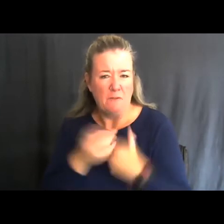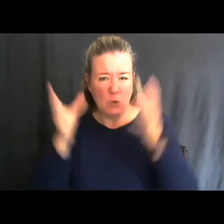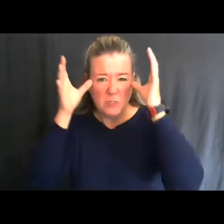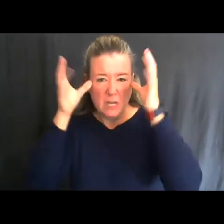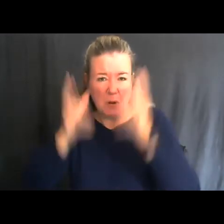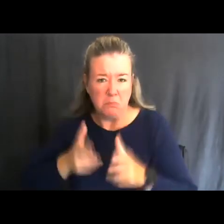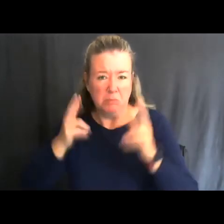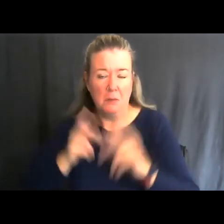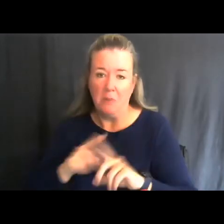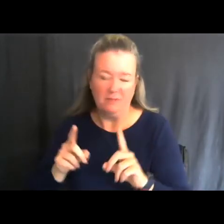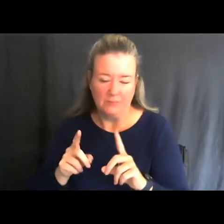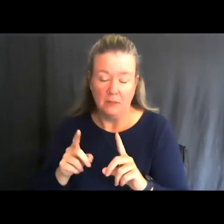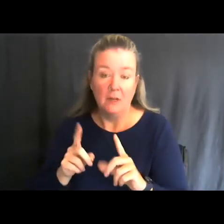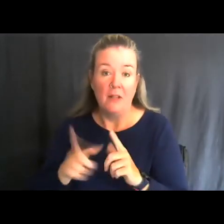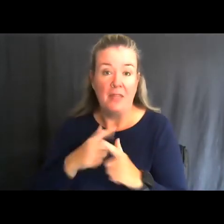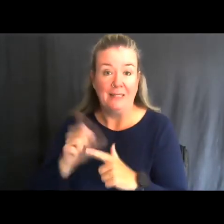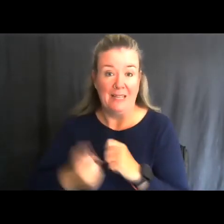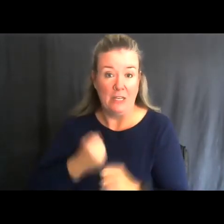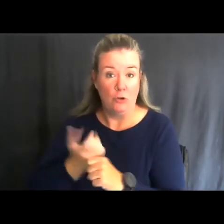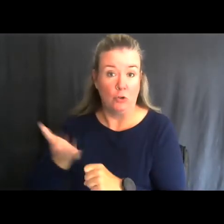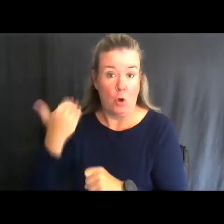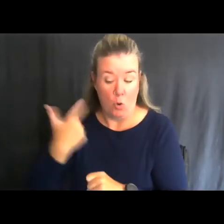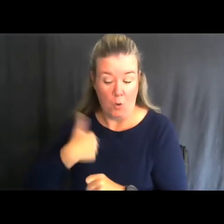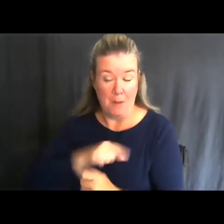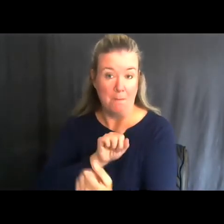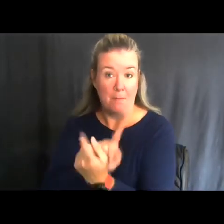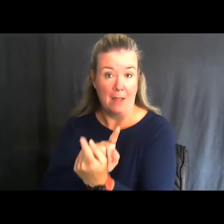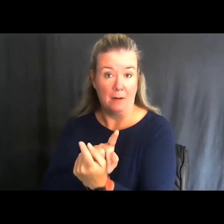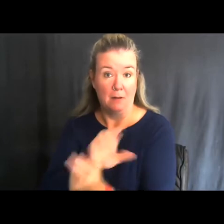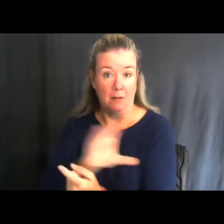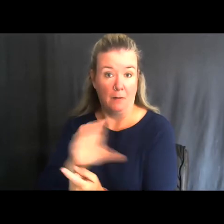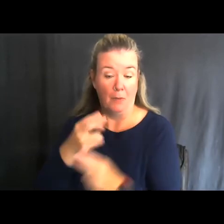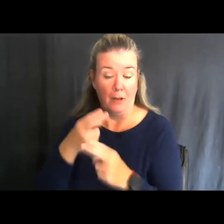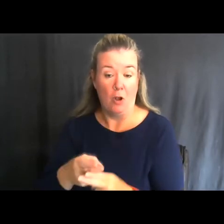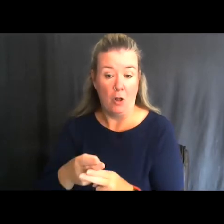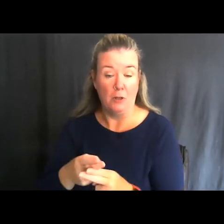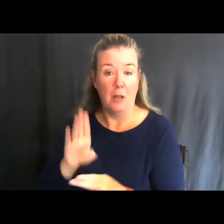But then, about 10 years ago, we met up with a company called BE Adaptive Equipment out